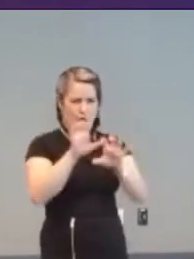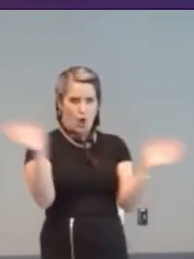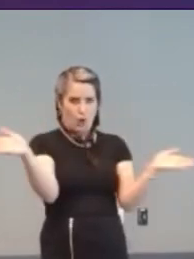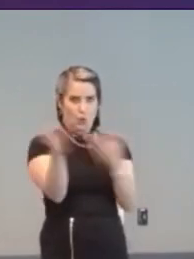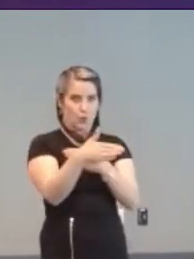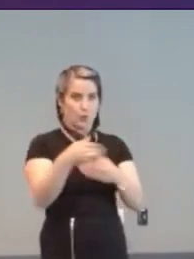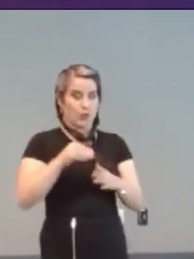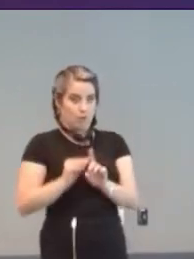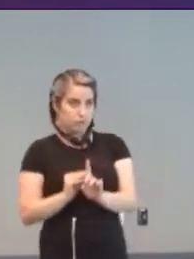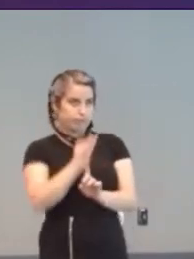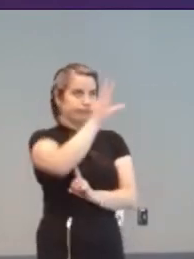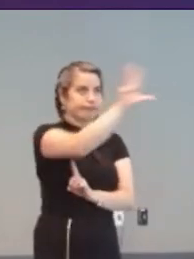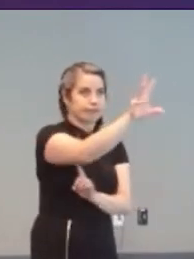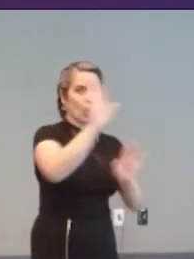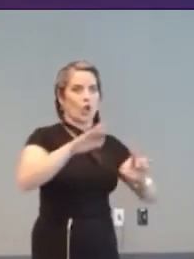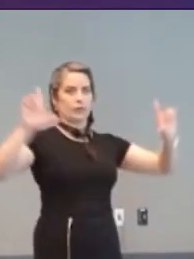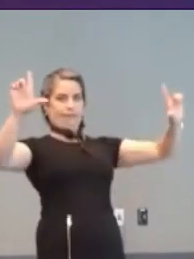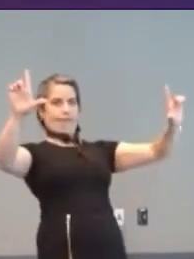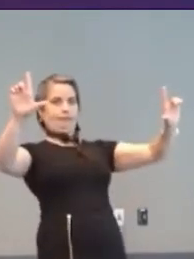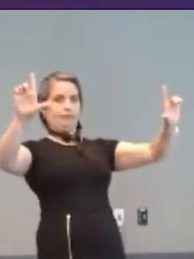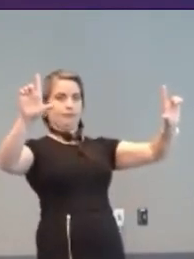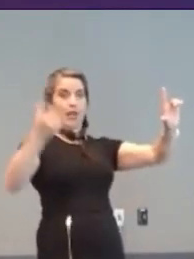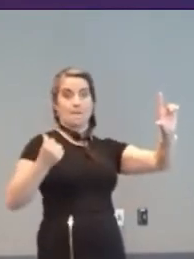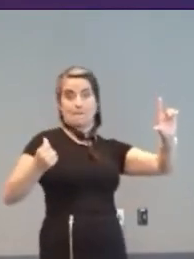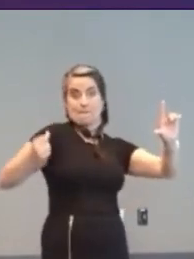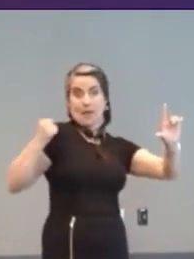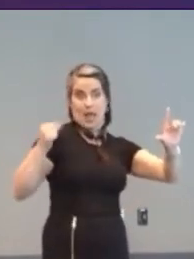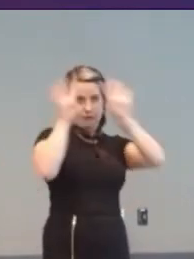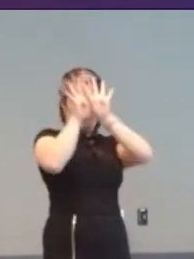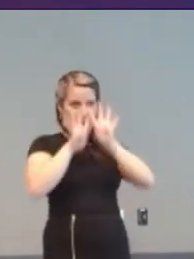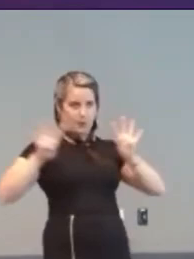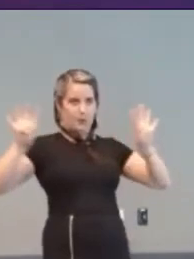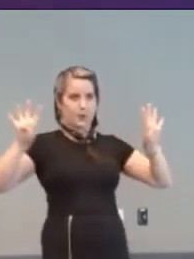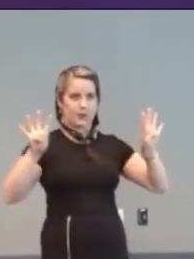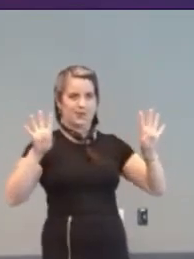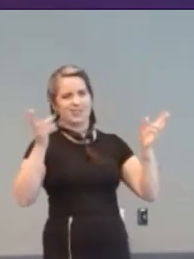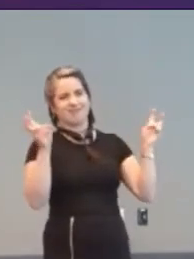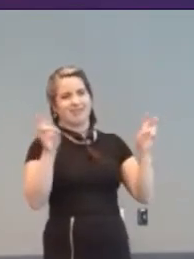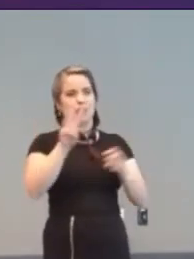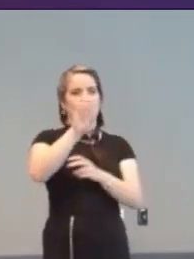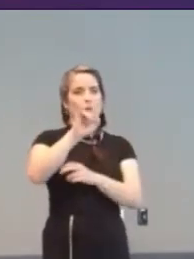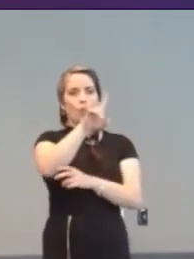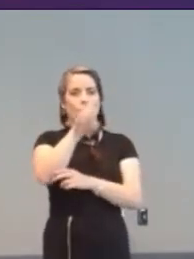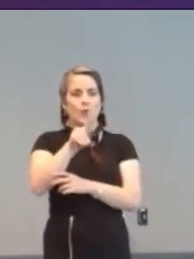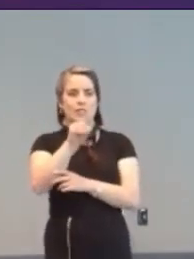onto a large screen. A “behind the curtain” Wizard of Oz computer operator, could draw